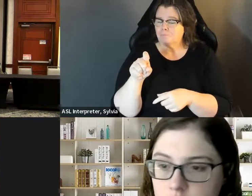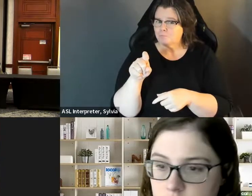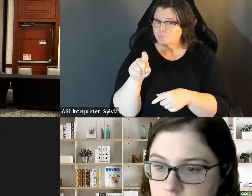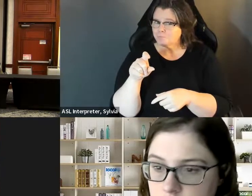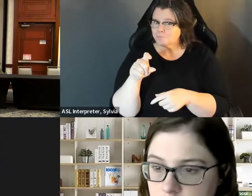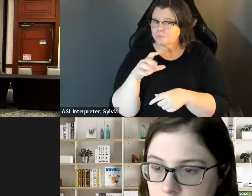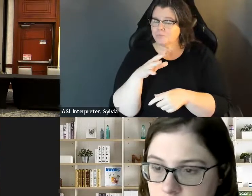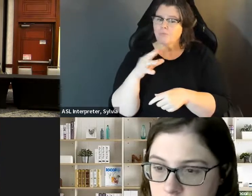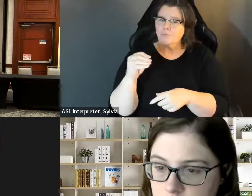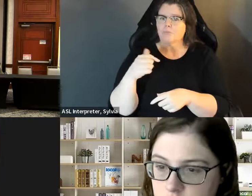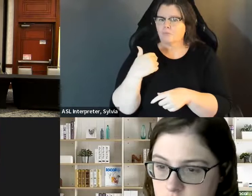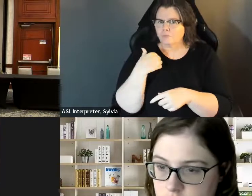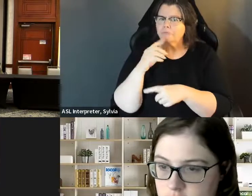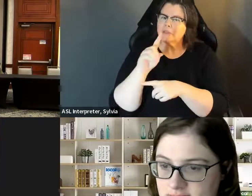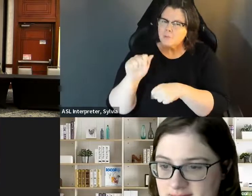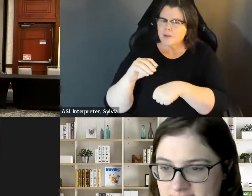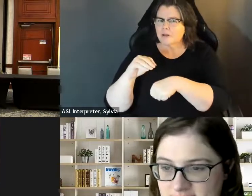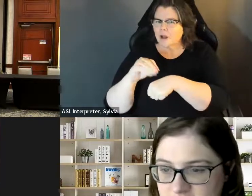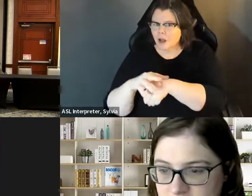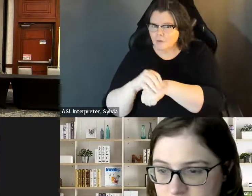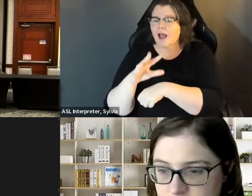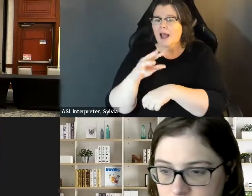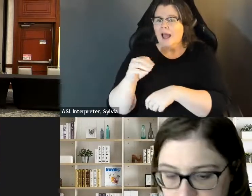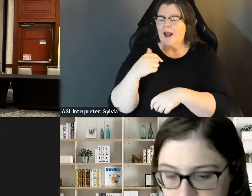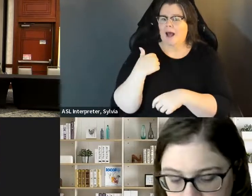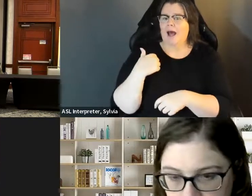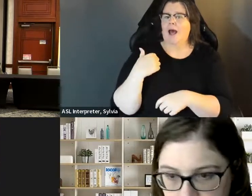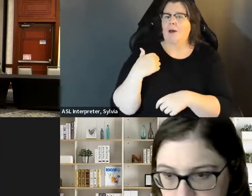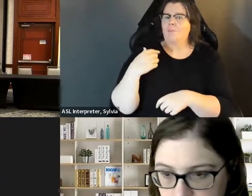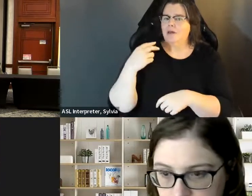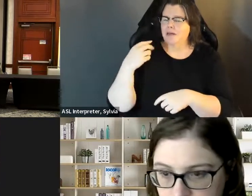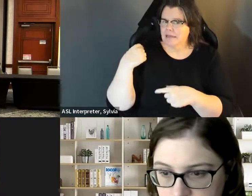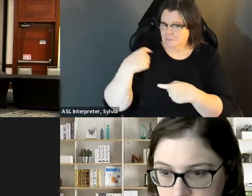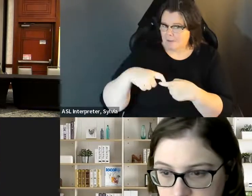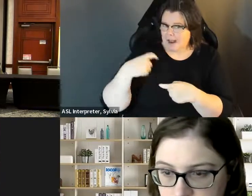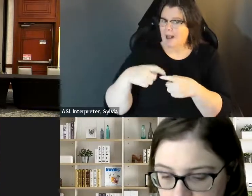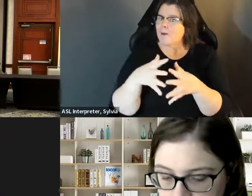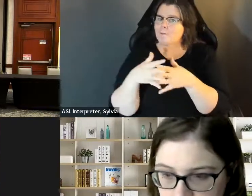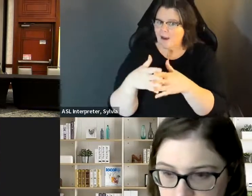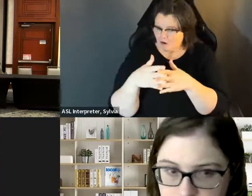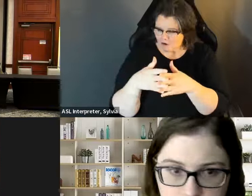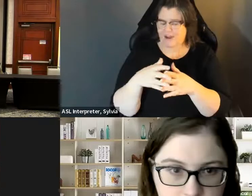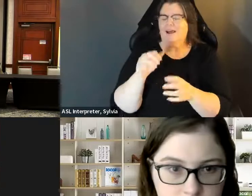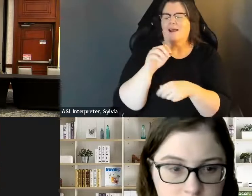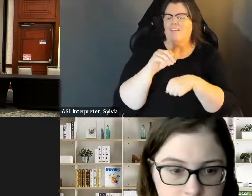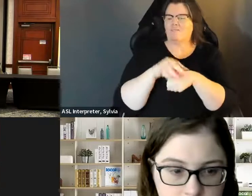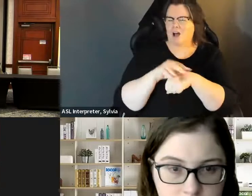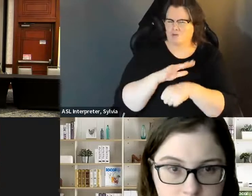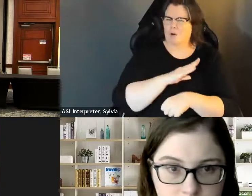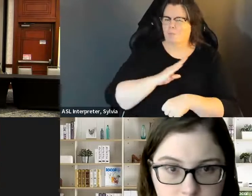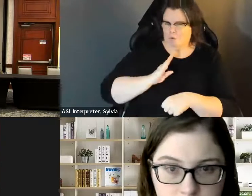auburn University, I serve as ADA services for the city of Jacksonville and advocate for people with disabilities in I currently serve as the chief of disabled services, and 88 coordinator for the city of Jacksonville, and advocate for individuals with disabilities in in Jacksonville on a daily basis and staff the disability Council and the Hispanic American advisory Board I look Jacksonville on a daily basis and staff the disability